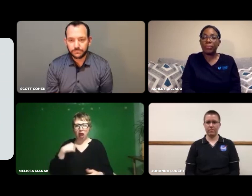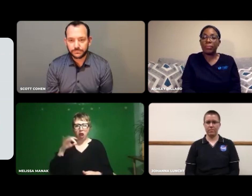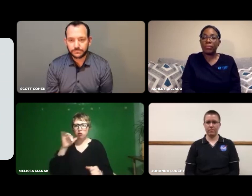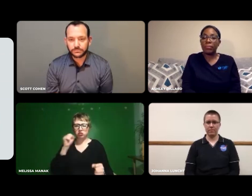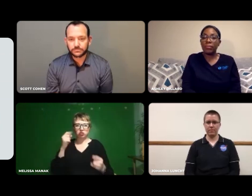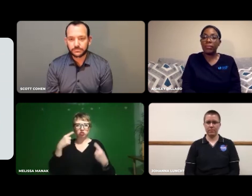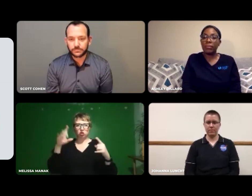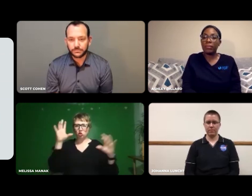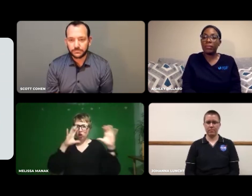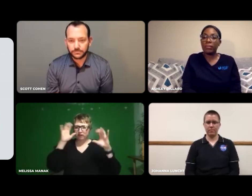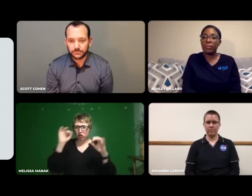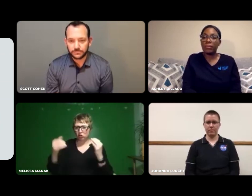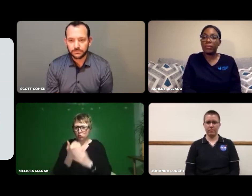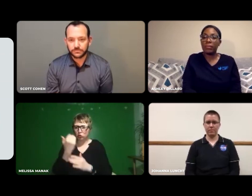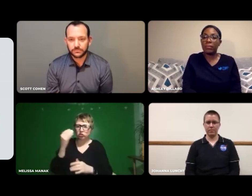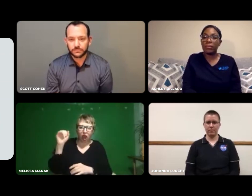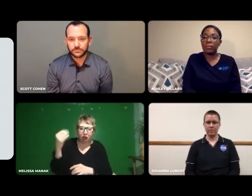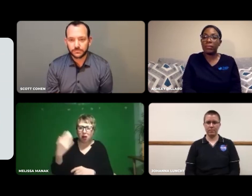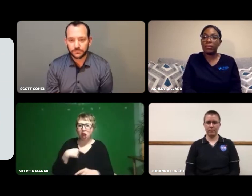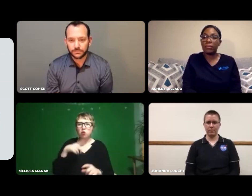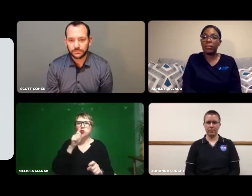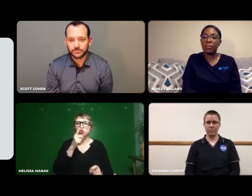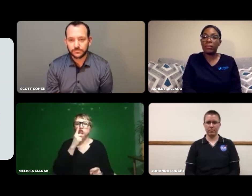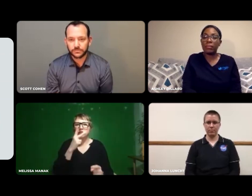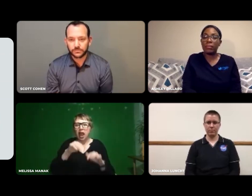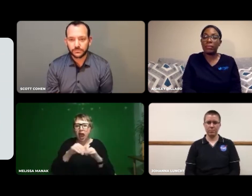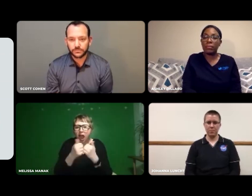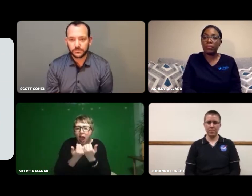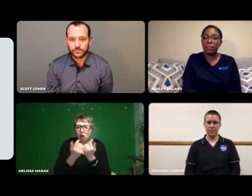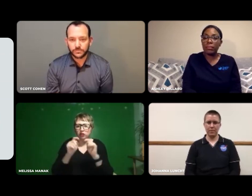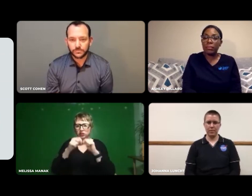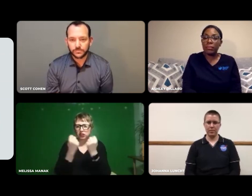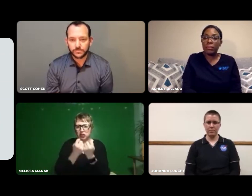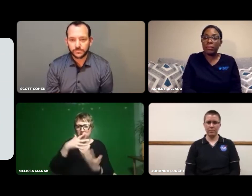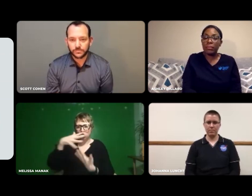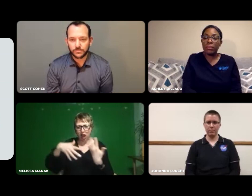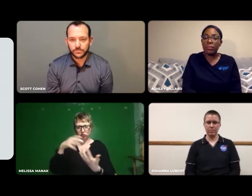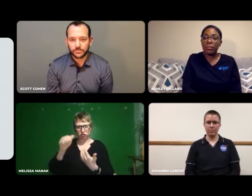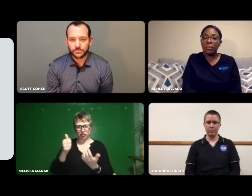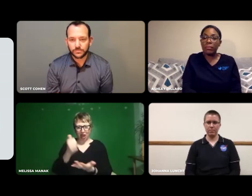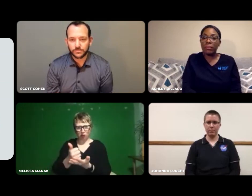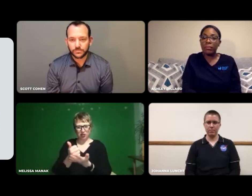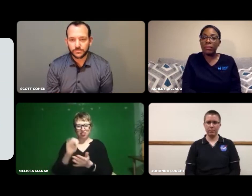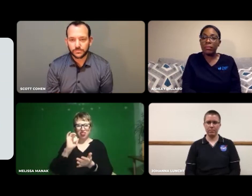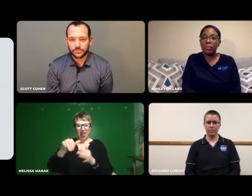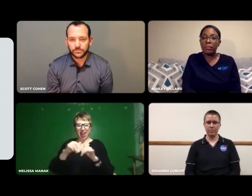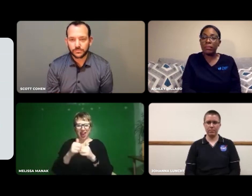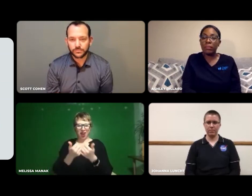I'd always look to see how a job's team was interacting with one another when I was interviewing,